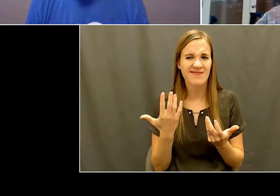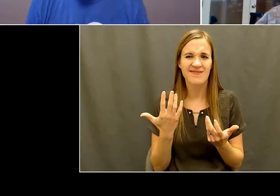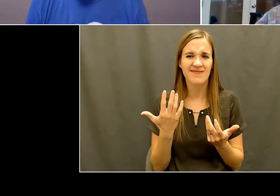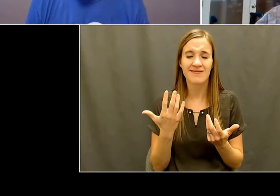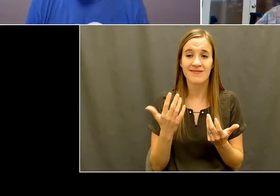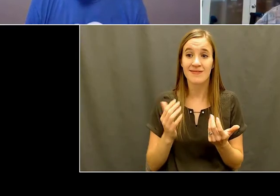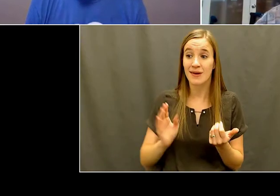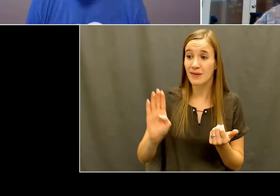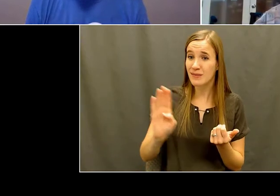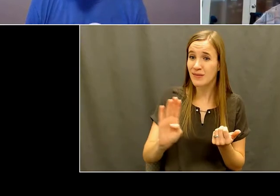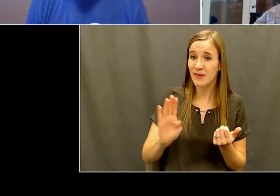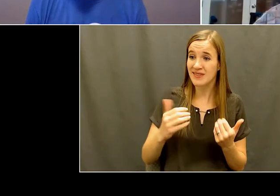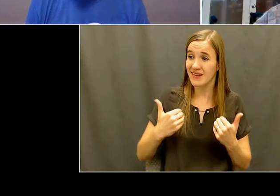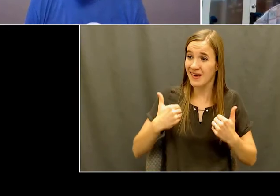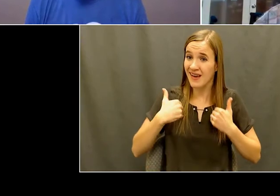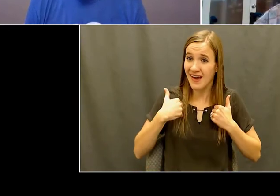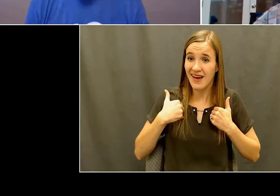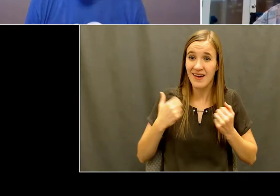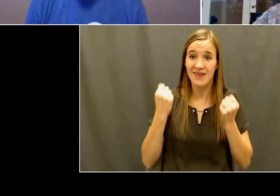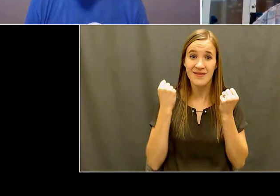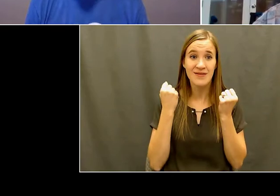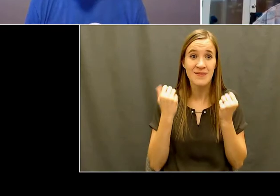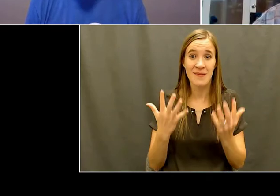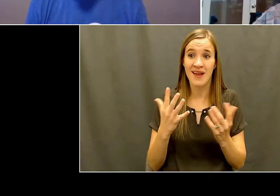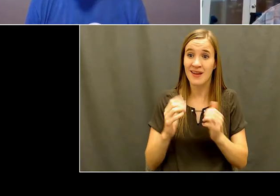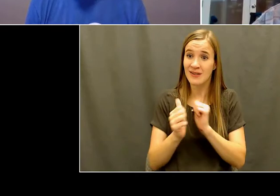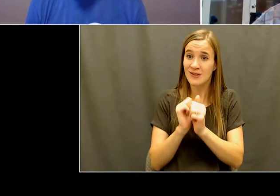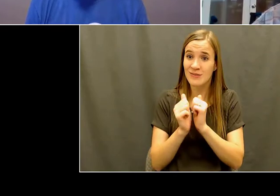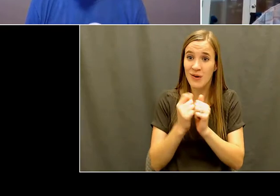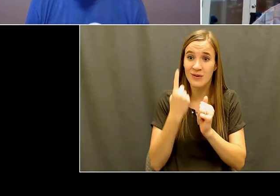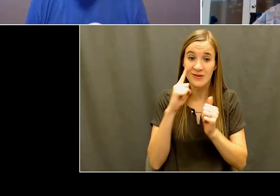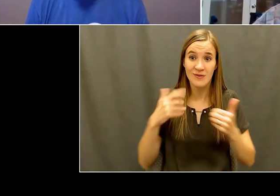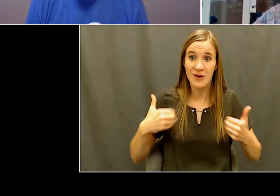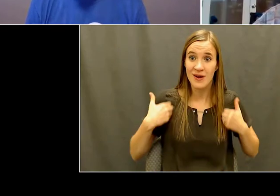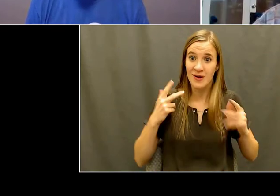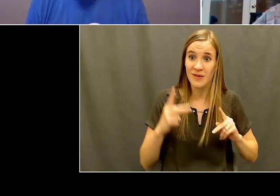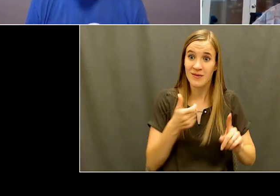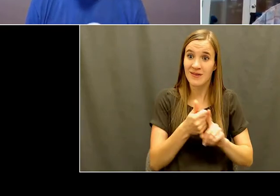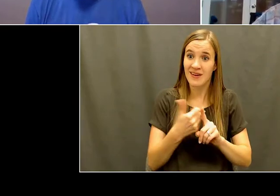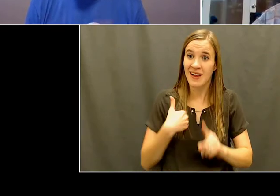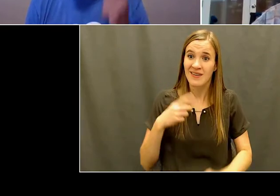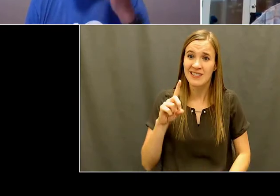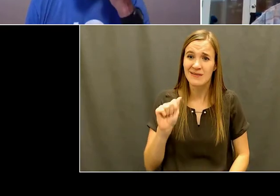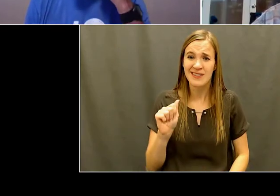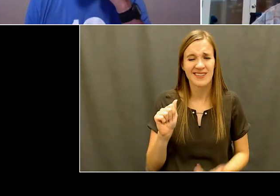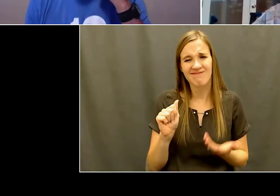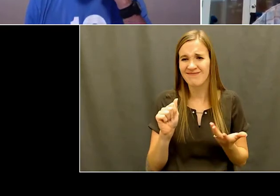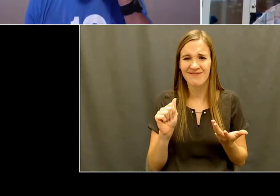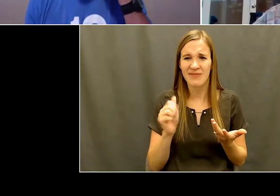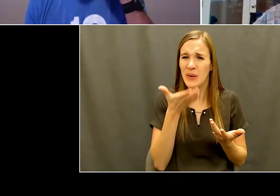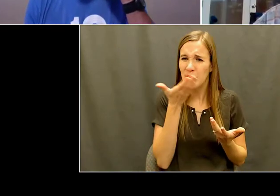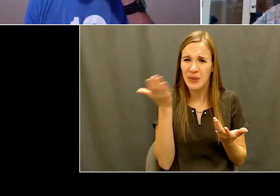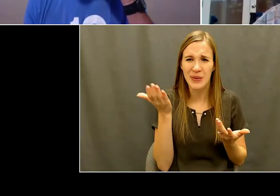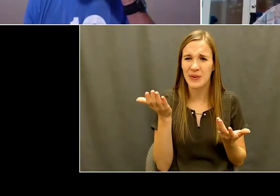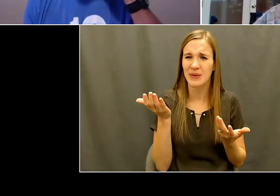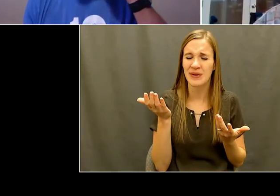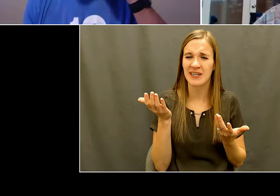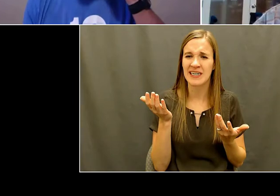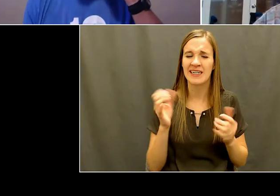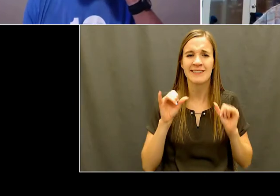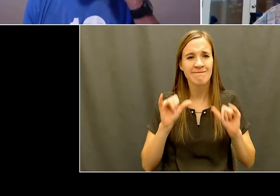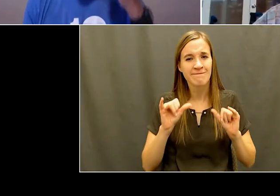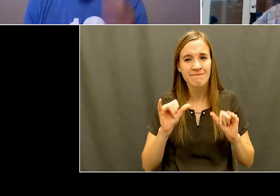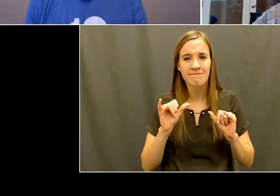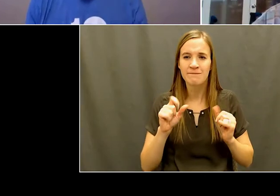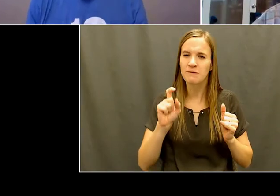athletics, adapted sports for youth. So we, I took a